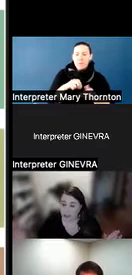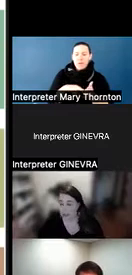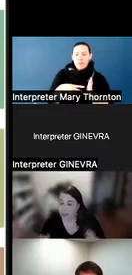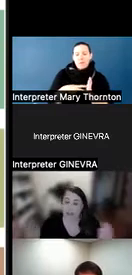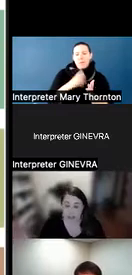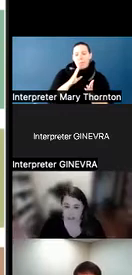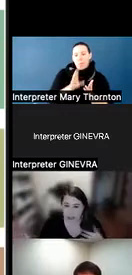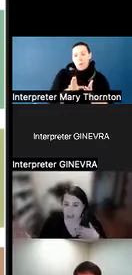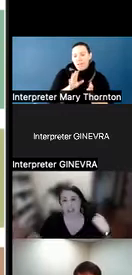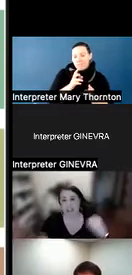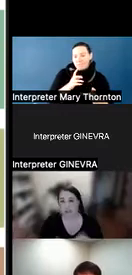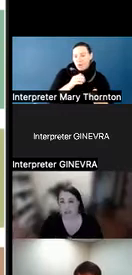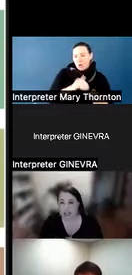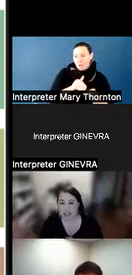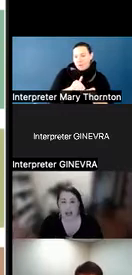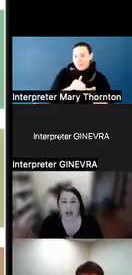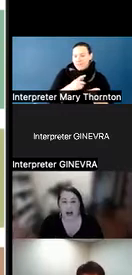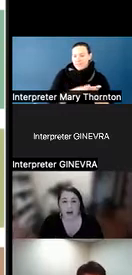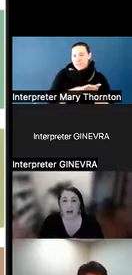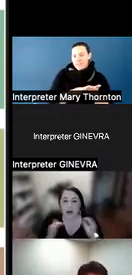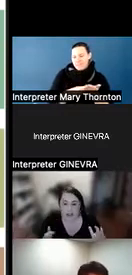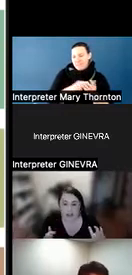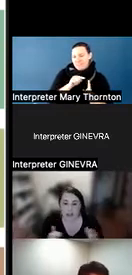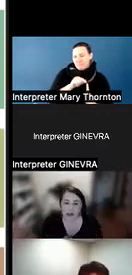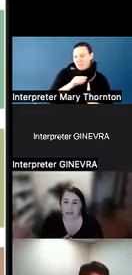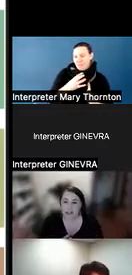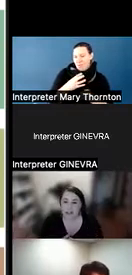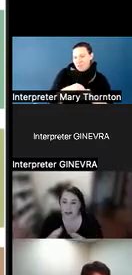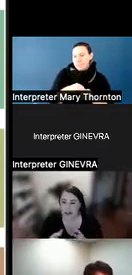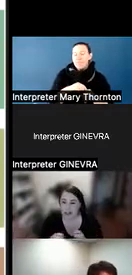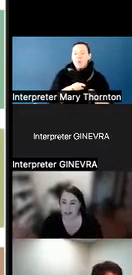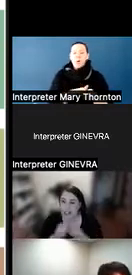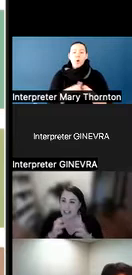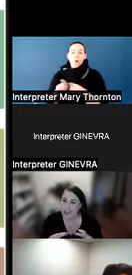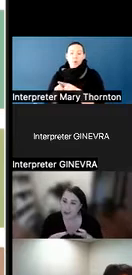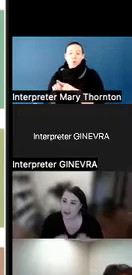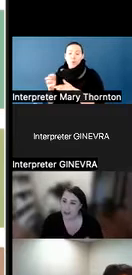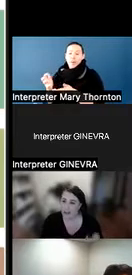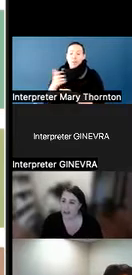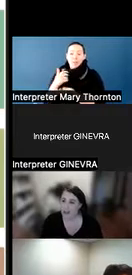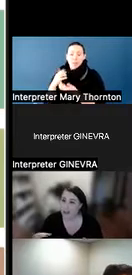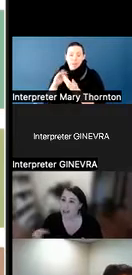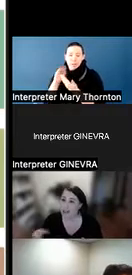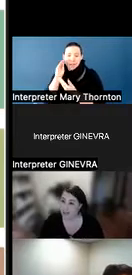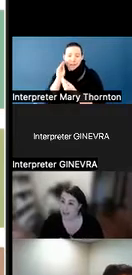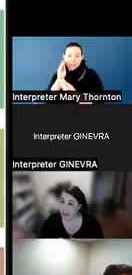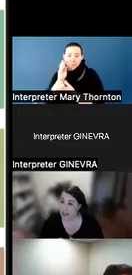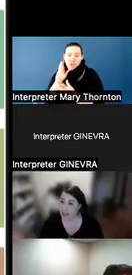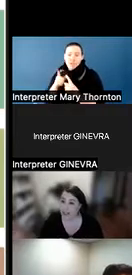So not just from the autistic community, but also to know that this is very much take what works for you and leave the rest.